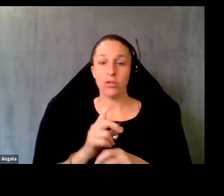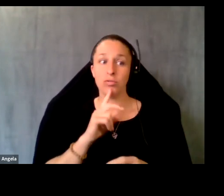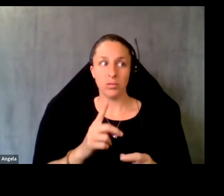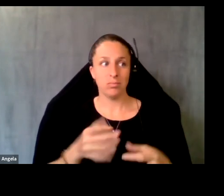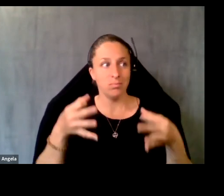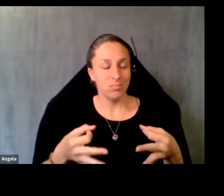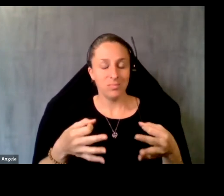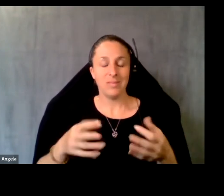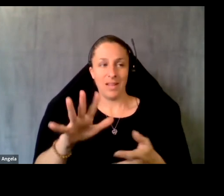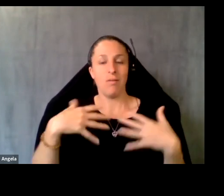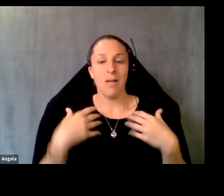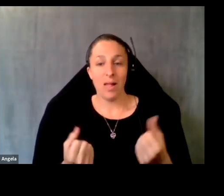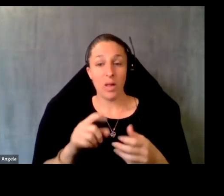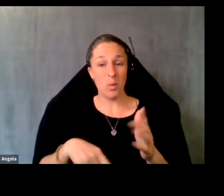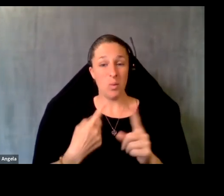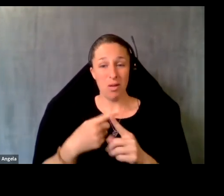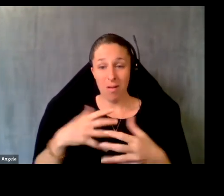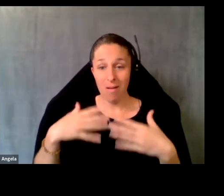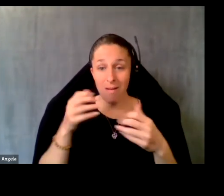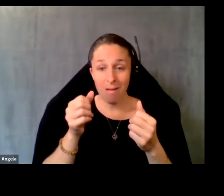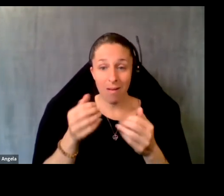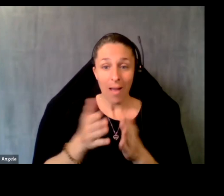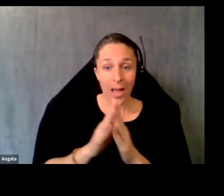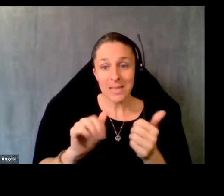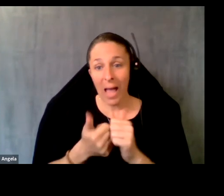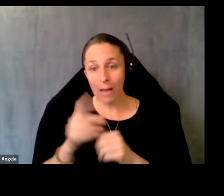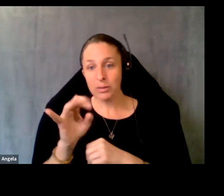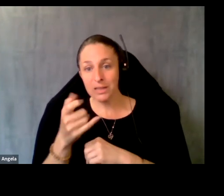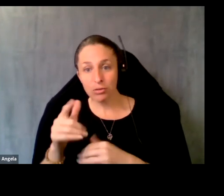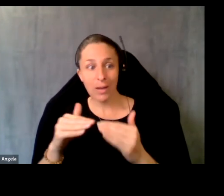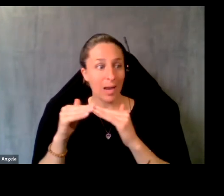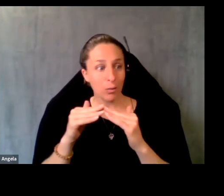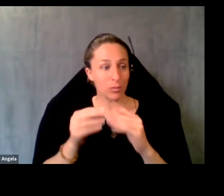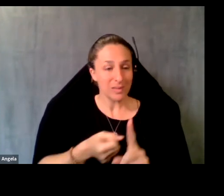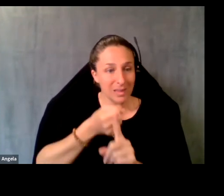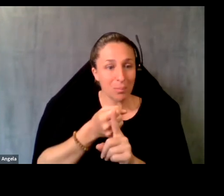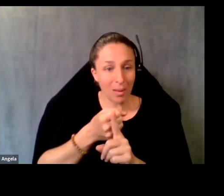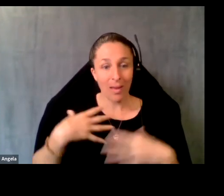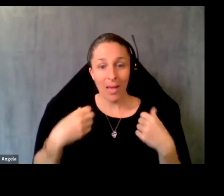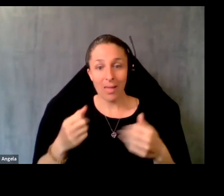And so, when you ask how digital inequity impact health outcomes, digital barriers prevent those